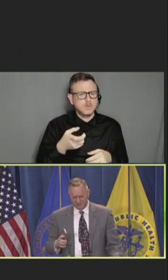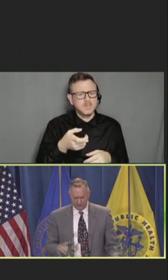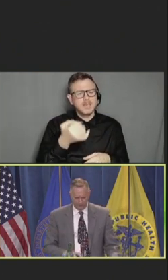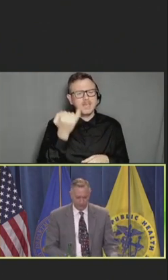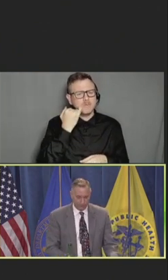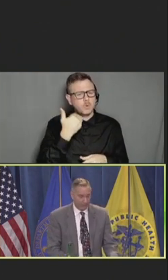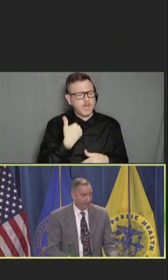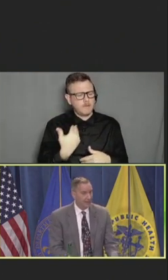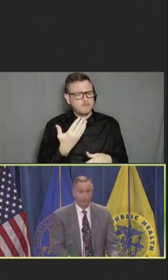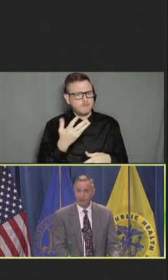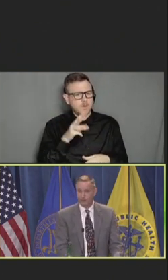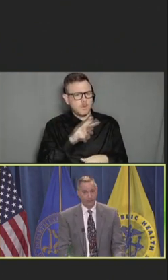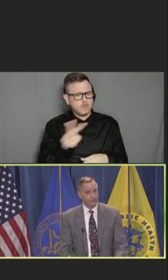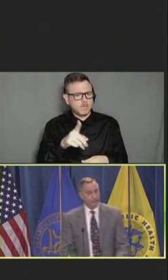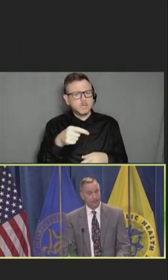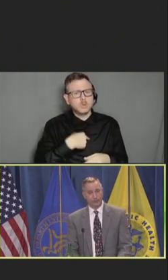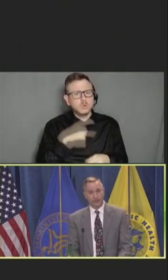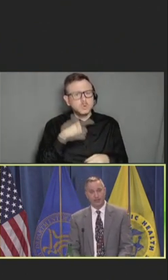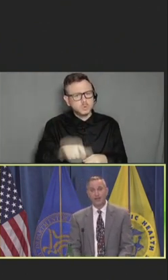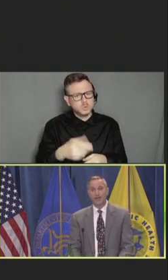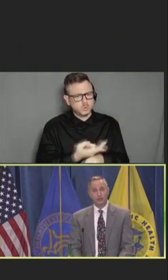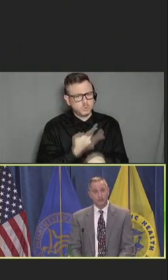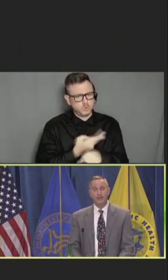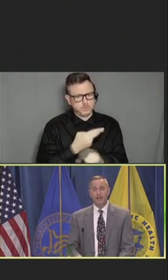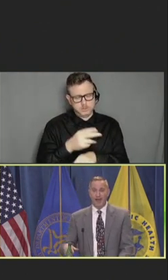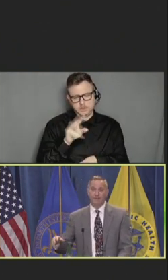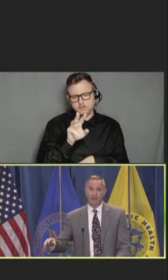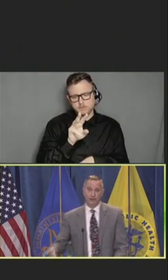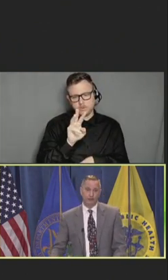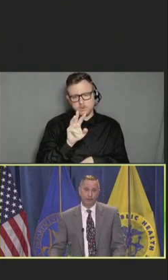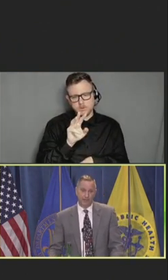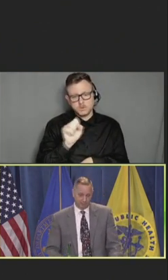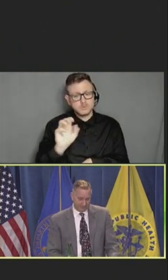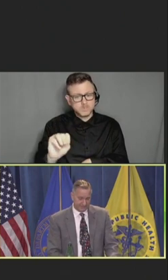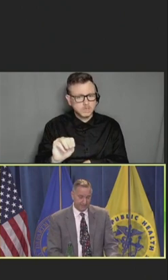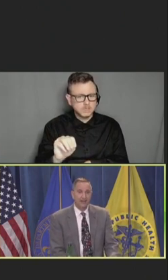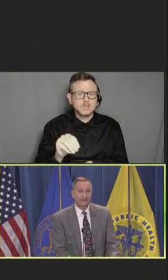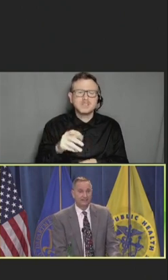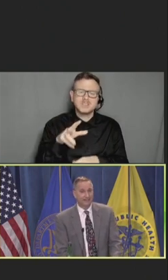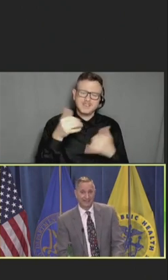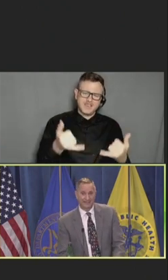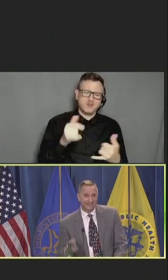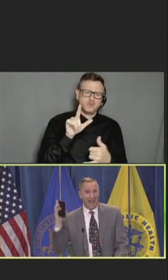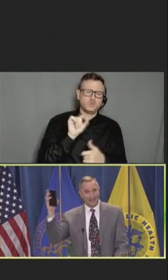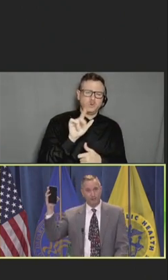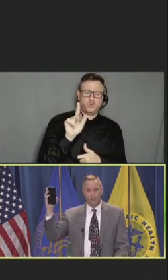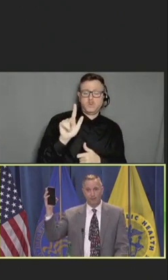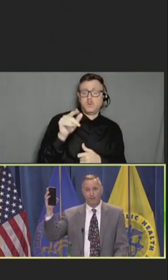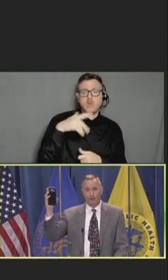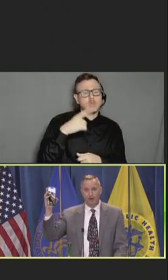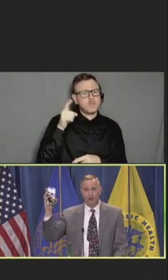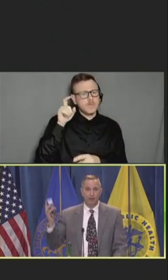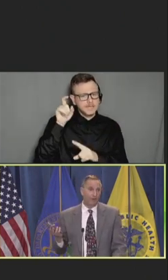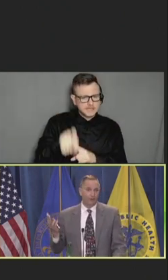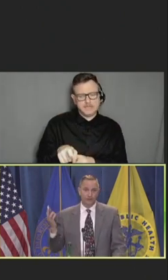social media. But in 2023, you need to have a social media presence, because that's exactly where people are.